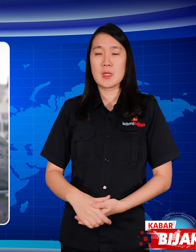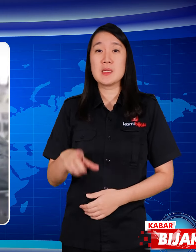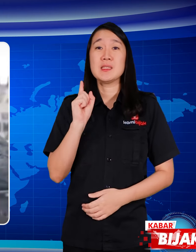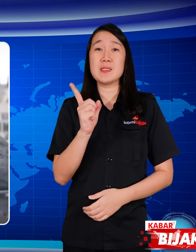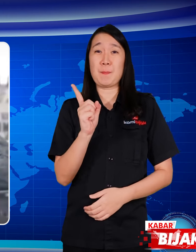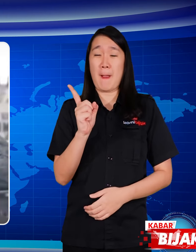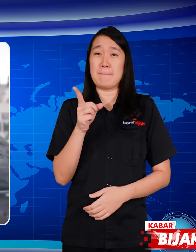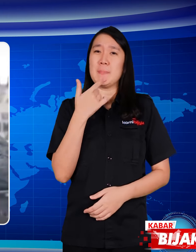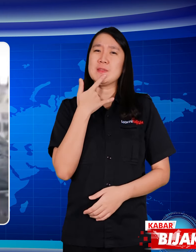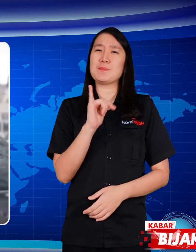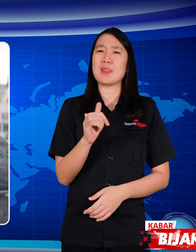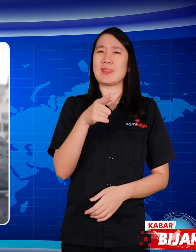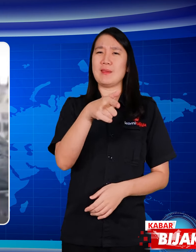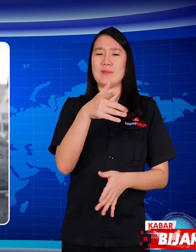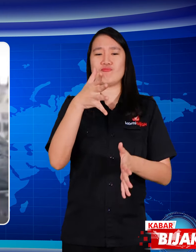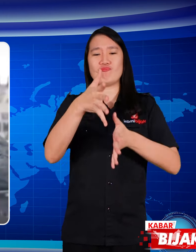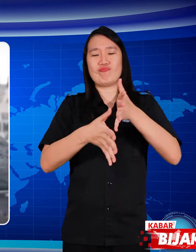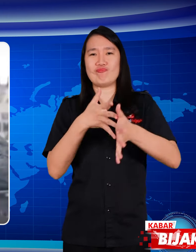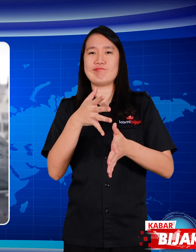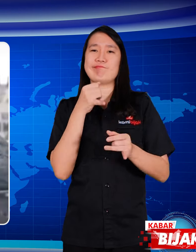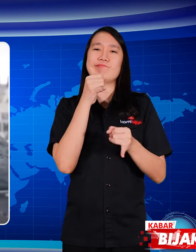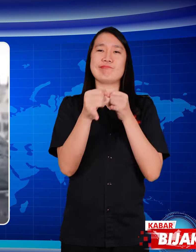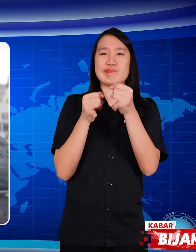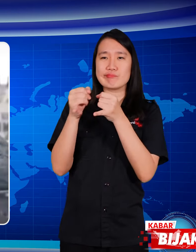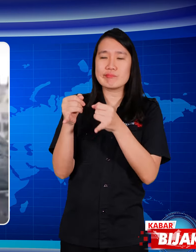Because it's like insulting Sign language,